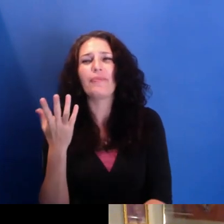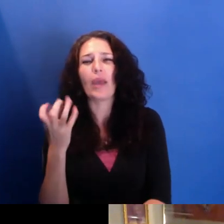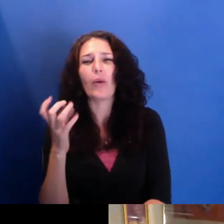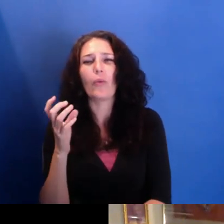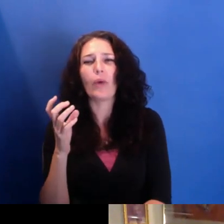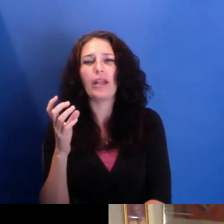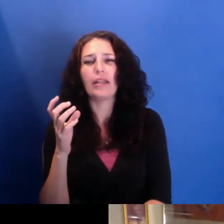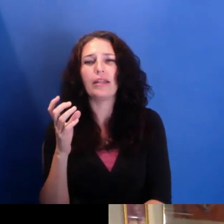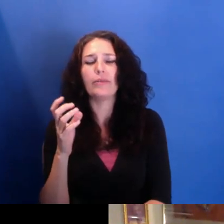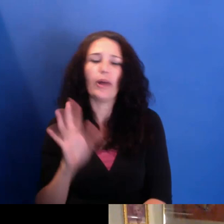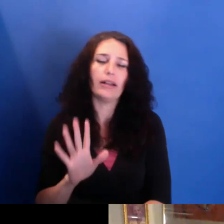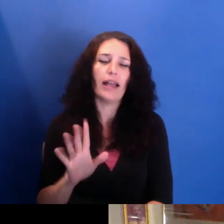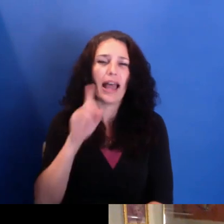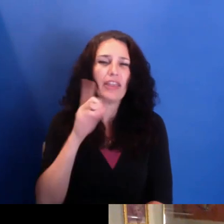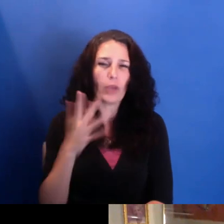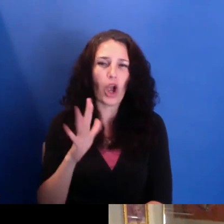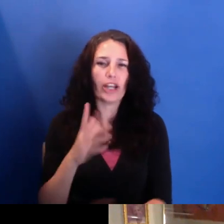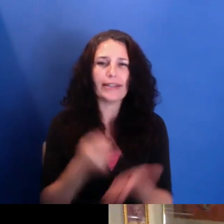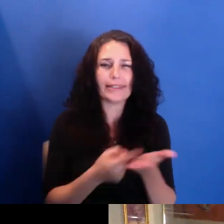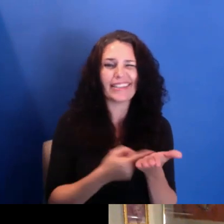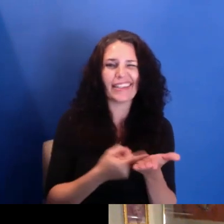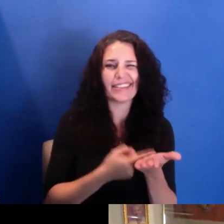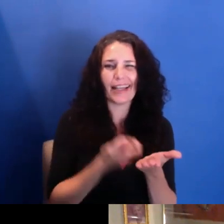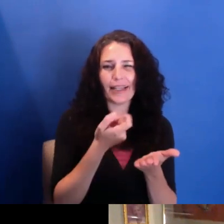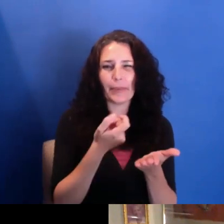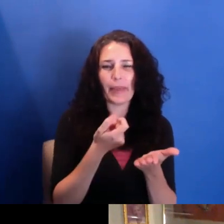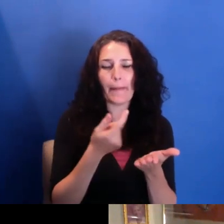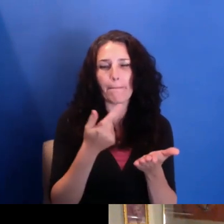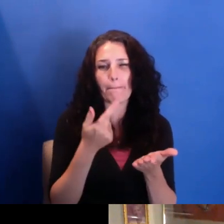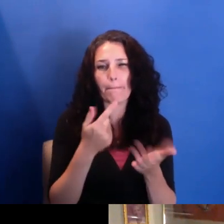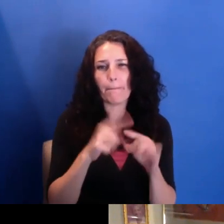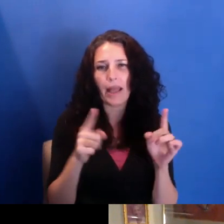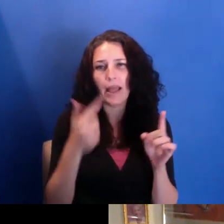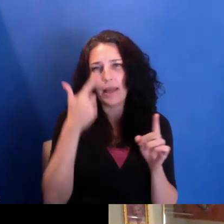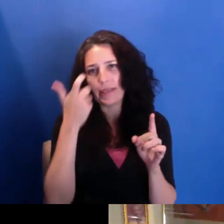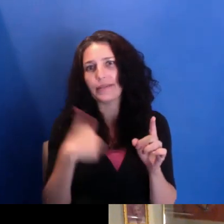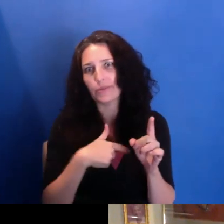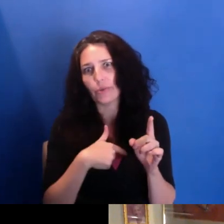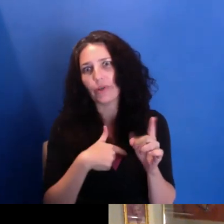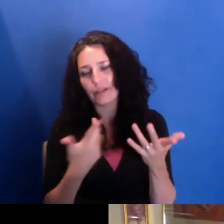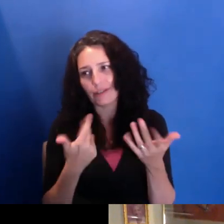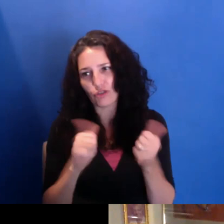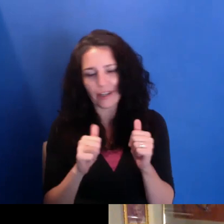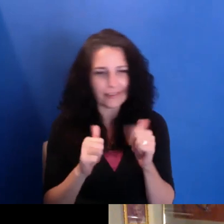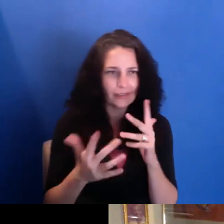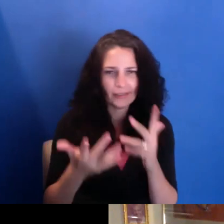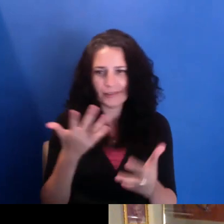but, you know, given that we are reckoning with-- with systems right now, I'm curious just what you're